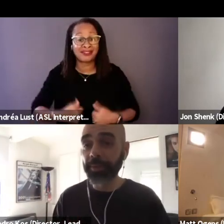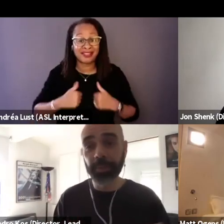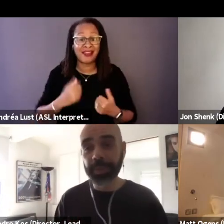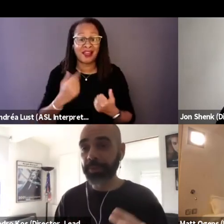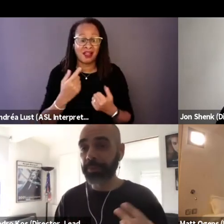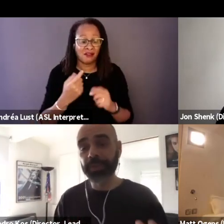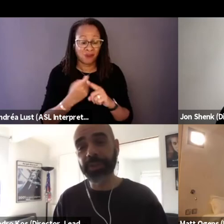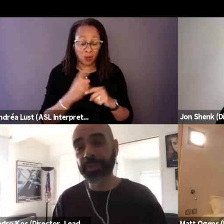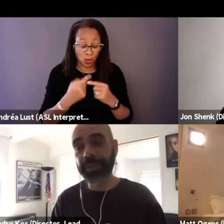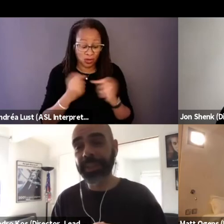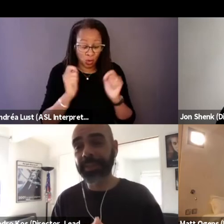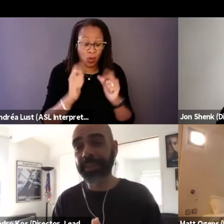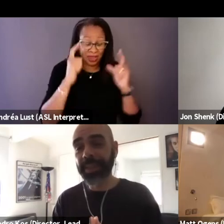to when you're brushing your teeth